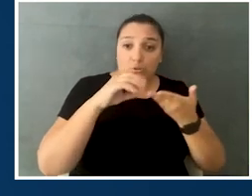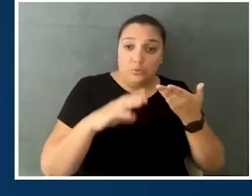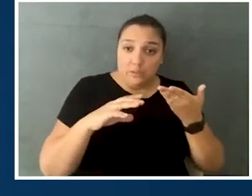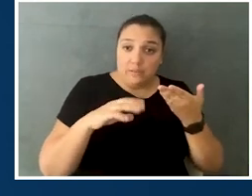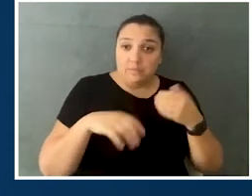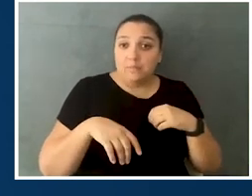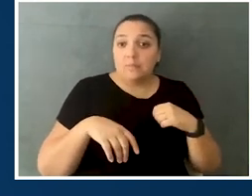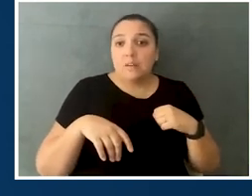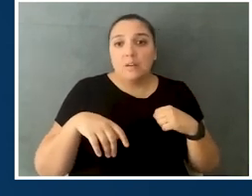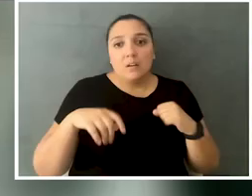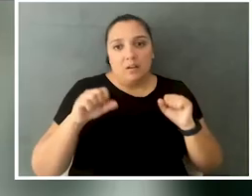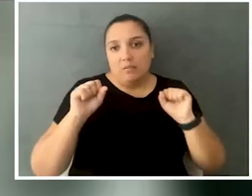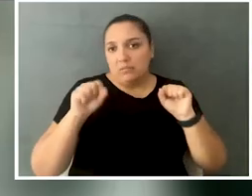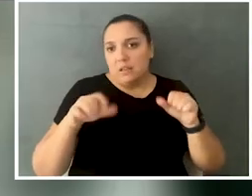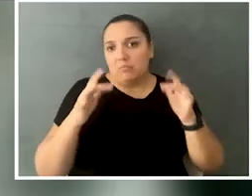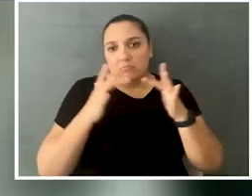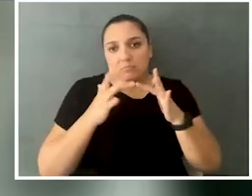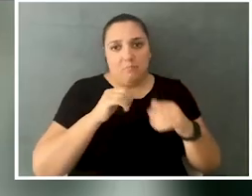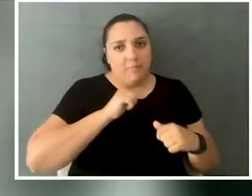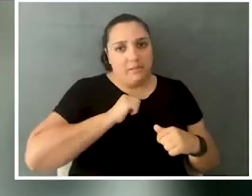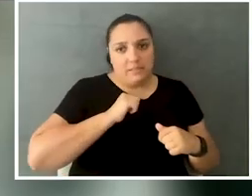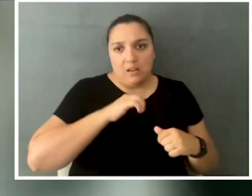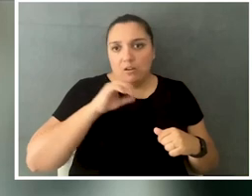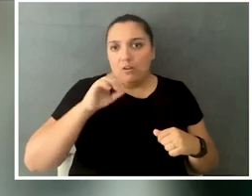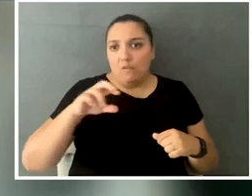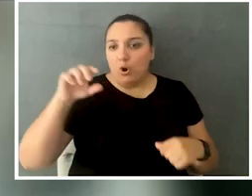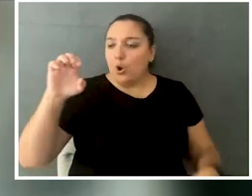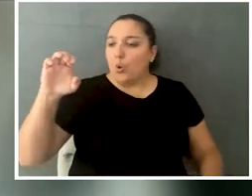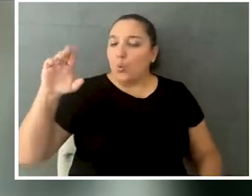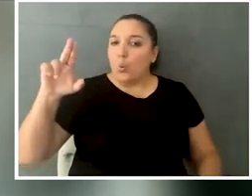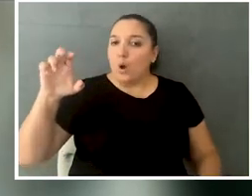or the Coelho Center's website. Reach out to myself or the Coelho Center,